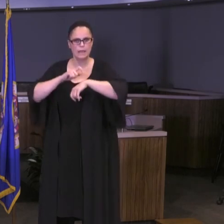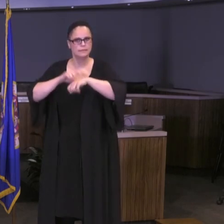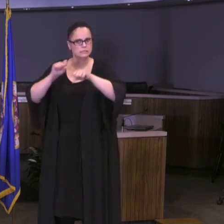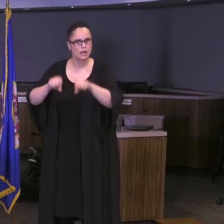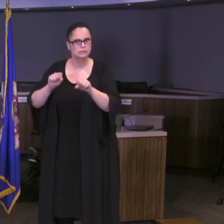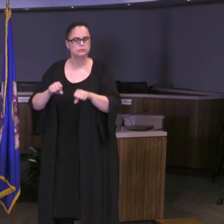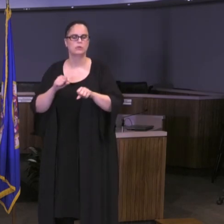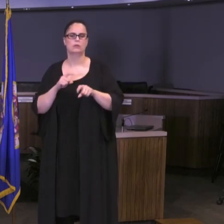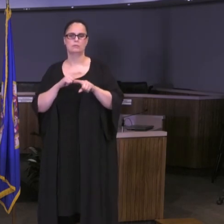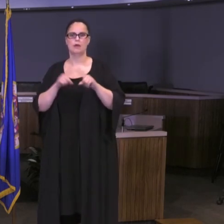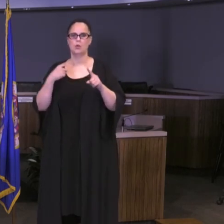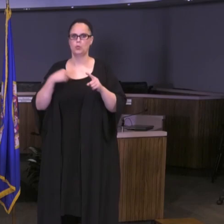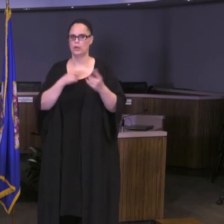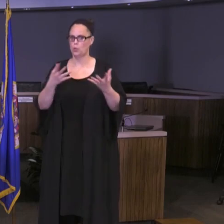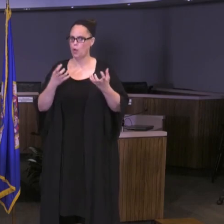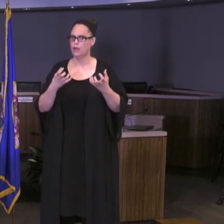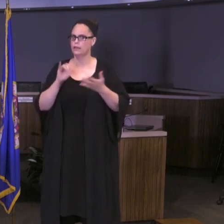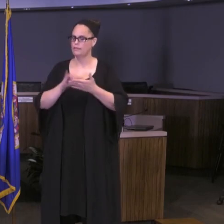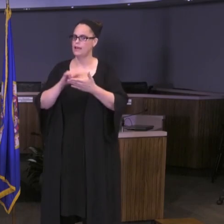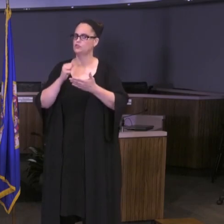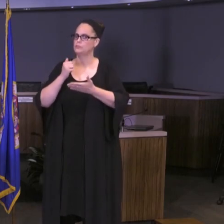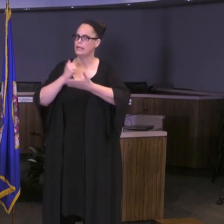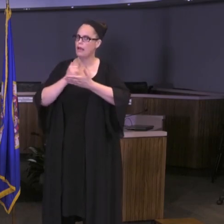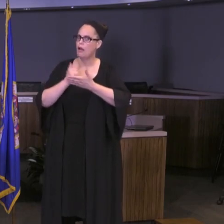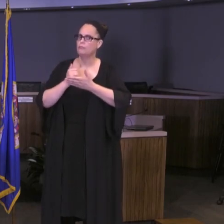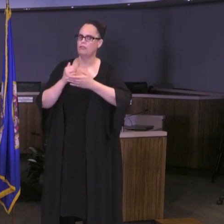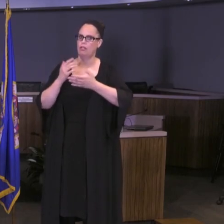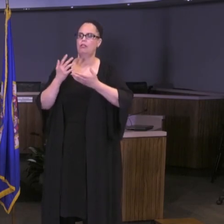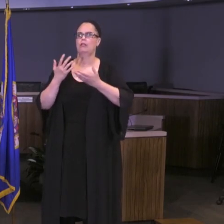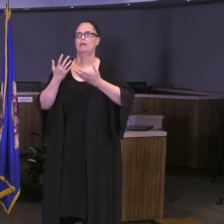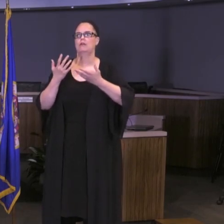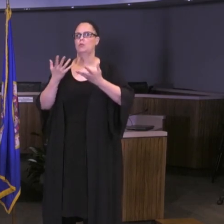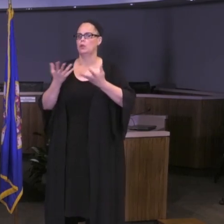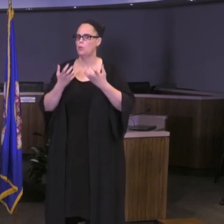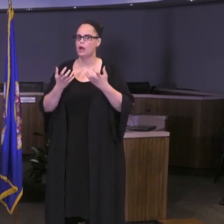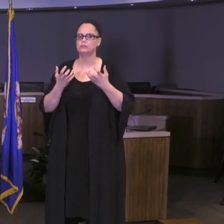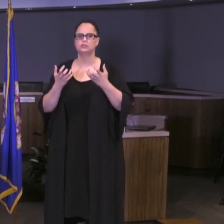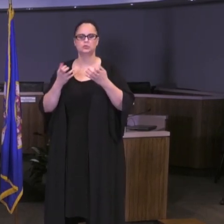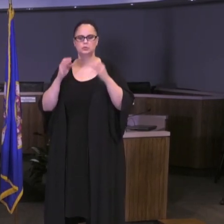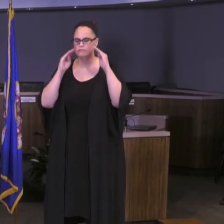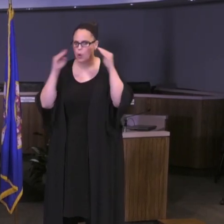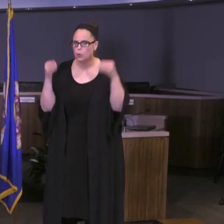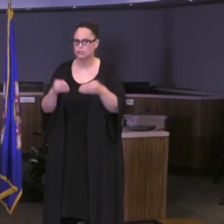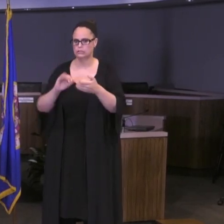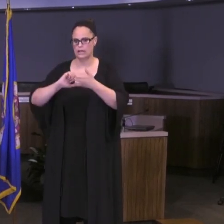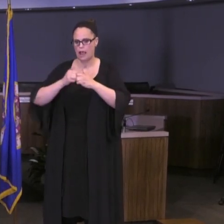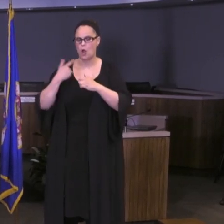relevant, we want it to be helpful, and we definitely want to gear it towards how we're going to support our teachers to be the